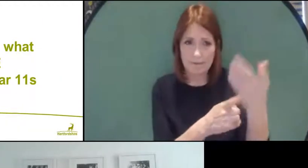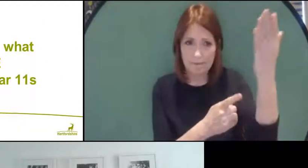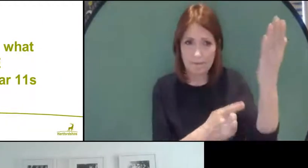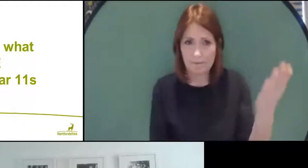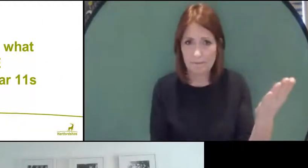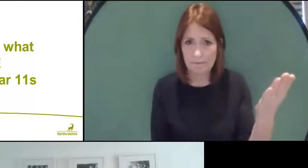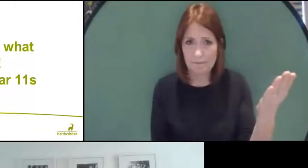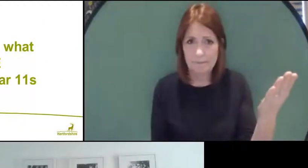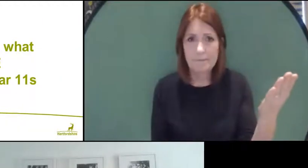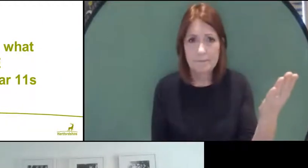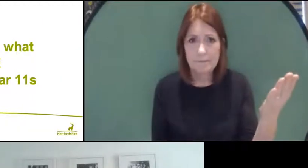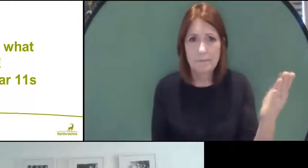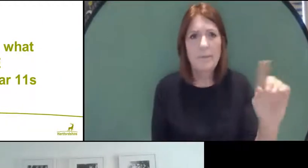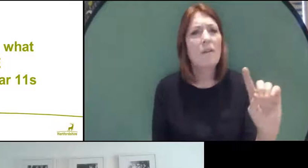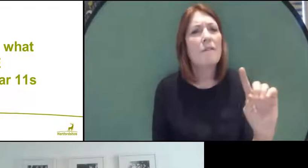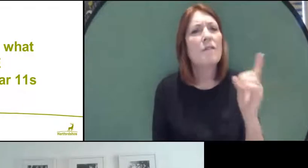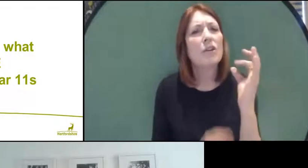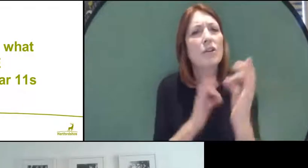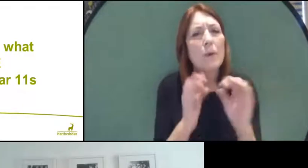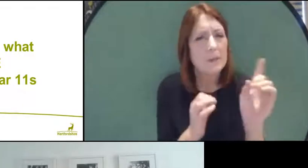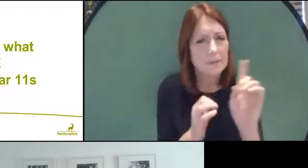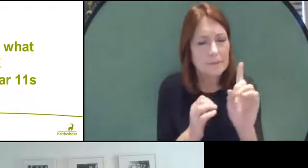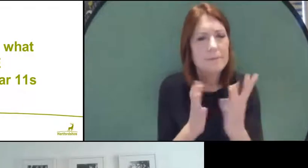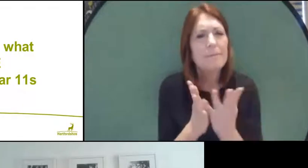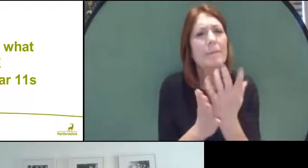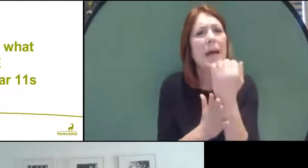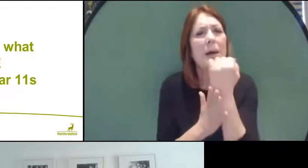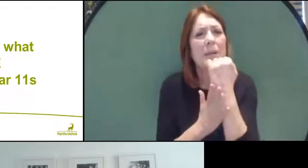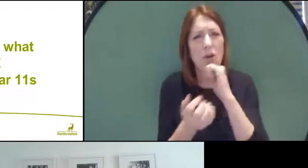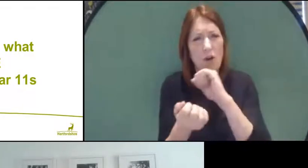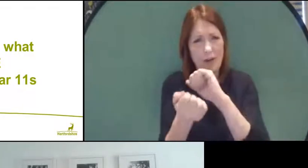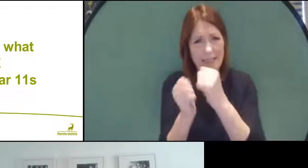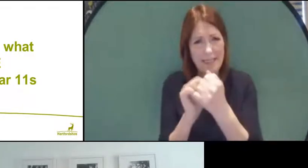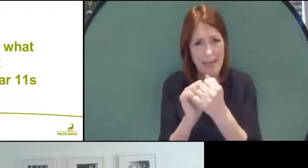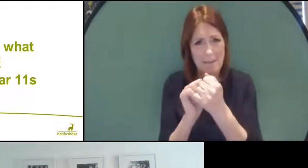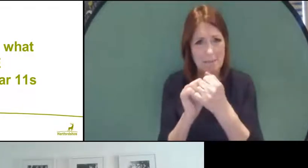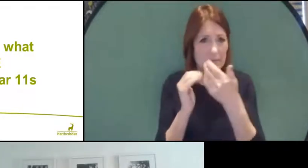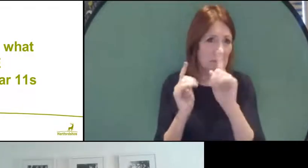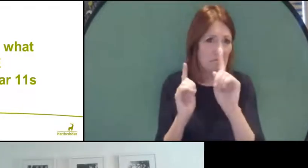we've got the first one which is about the update on the examinations and the results process.